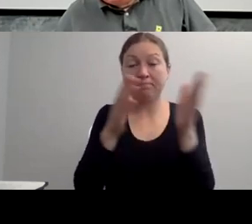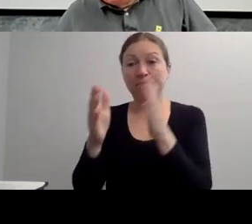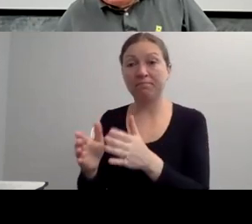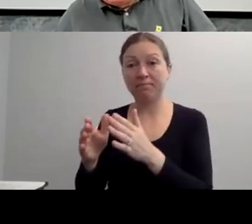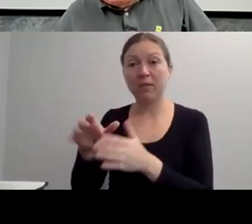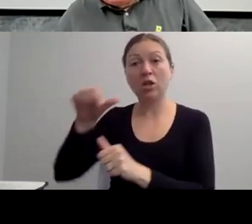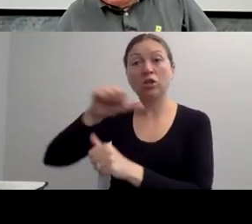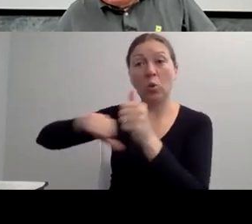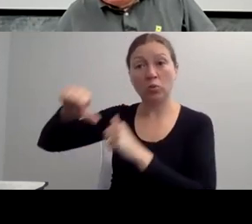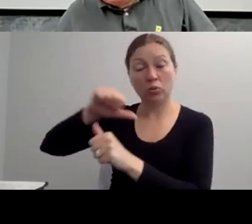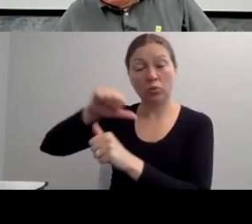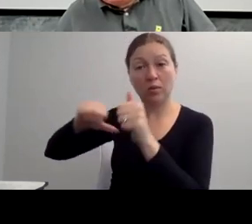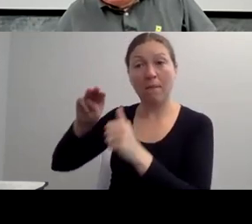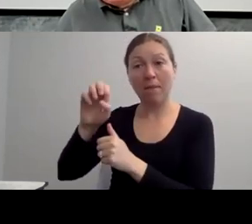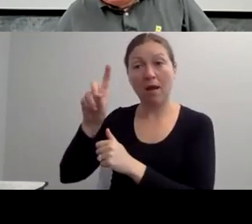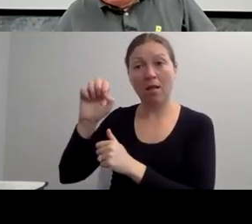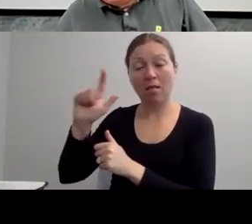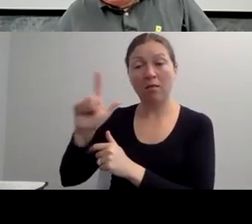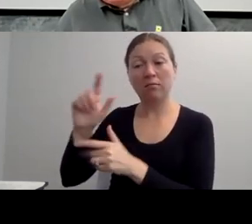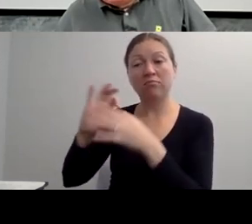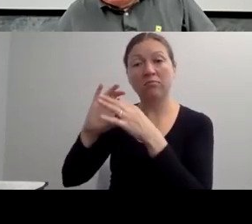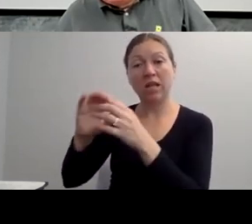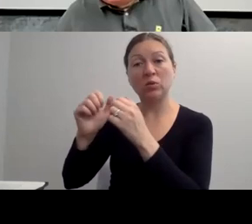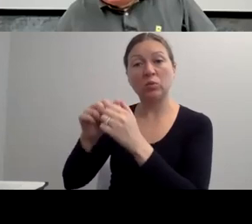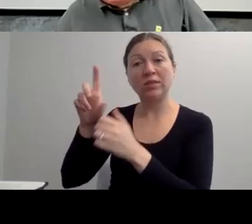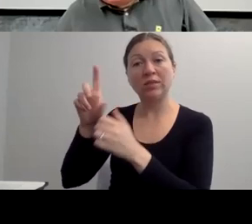I CAN GO IN AND OUT.